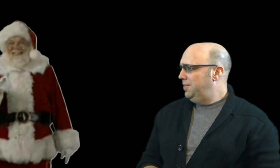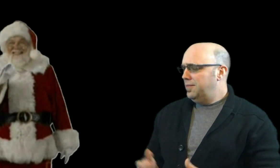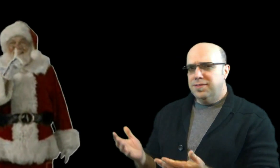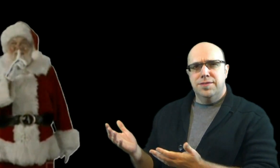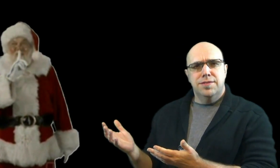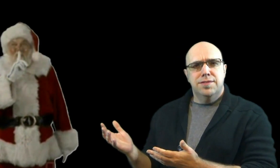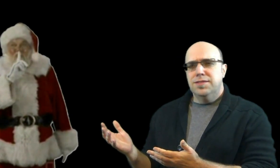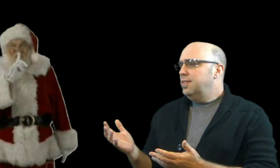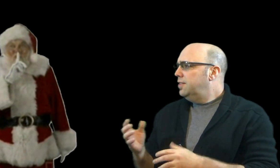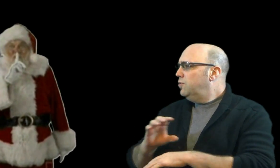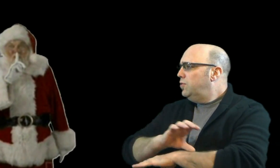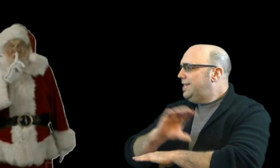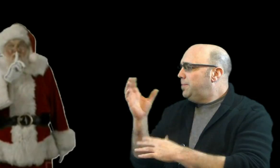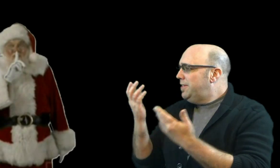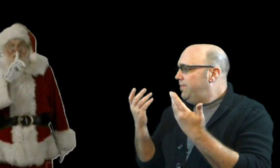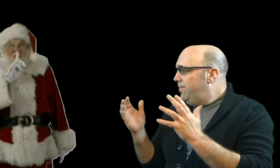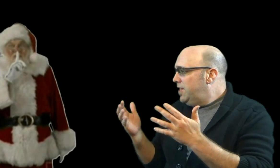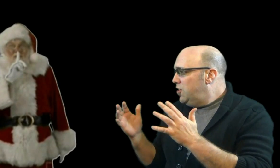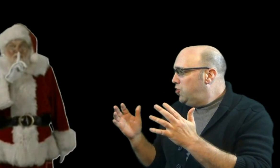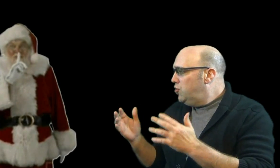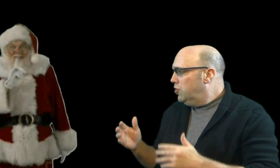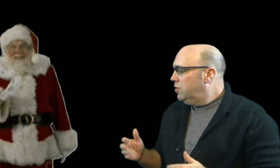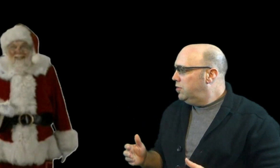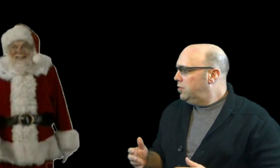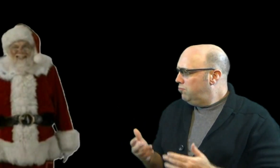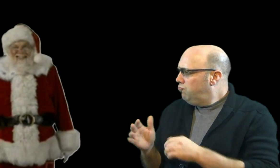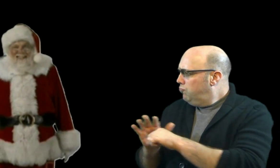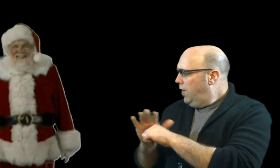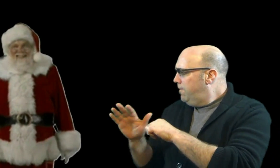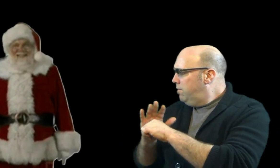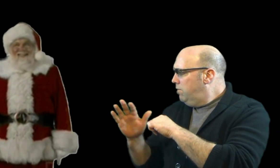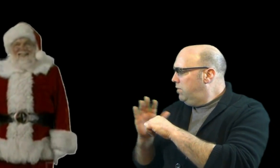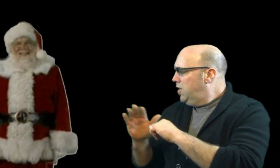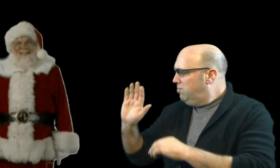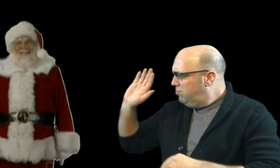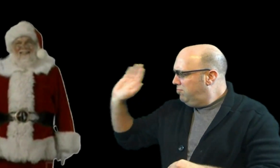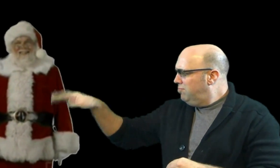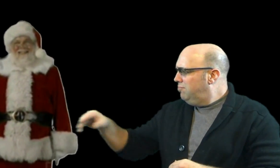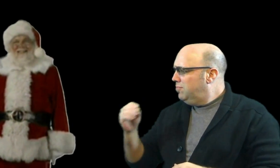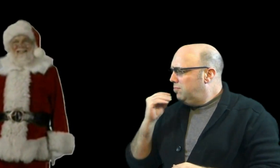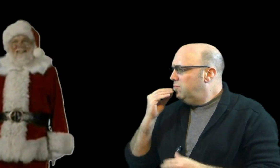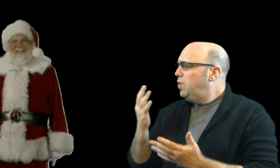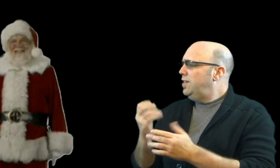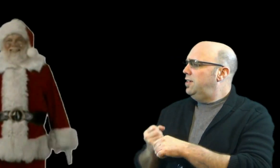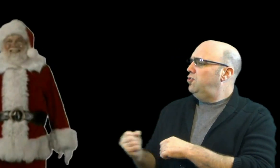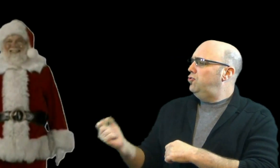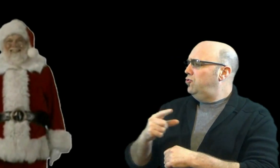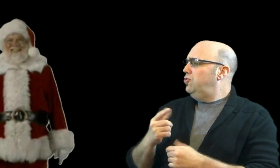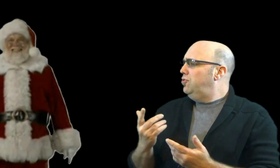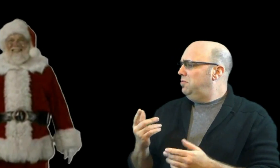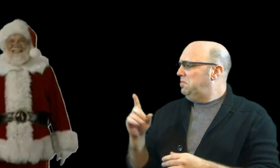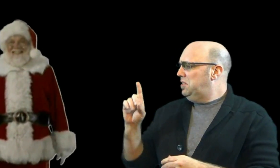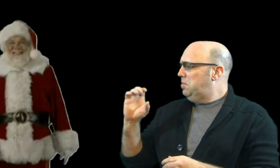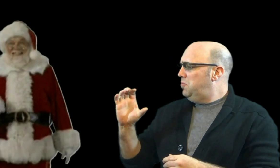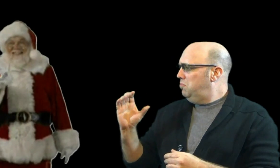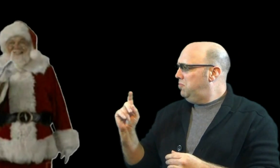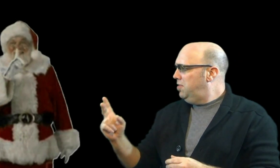What? Christmas is finished. That is enough. Go home now. Wait until next year's December. Ok?